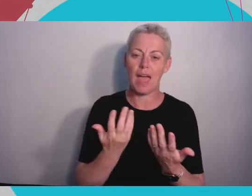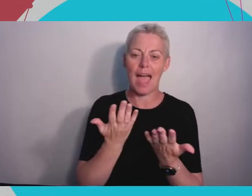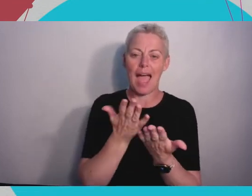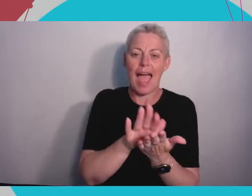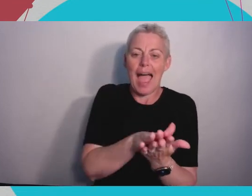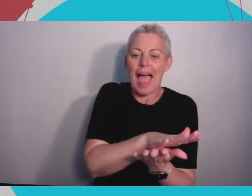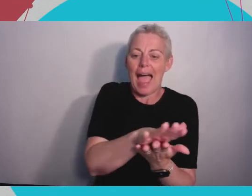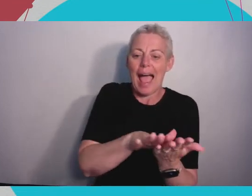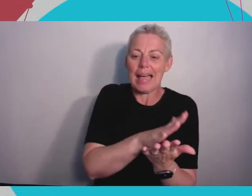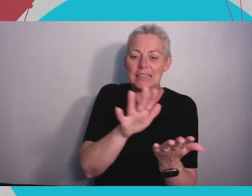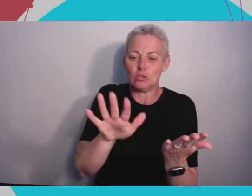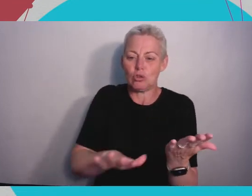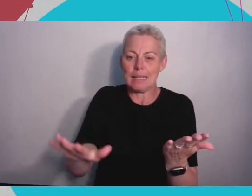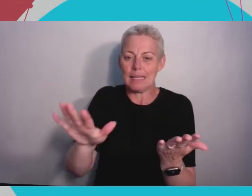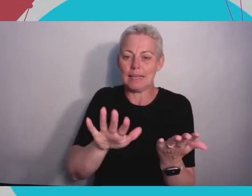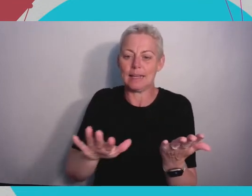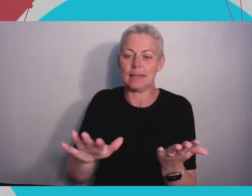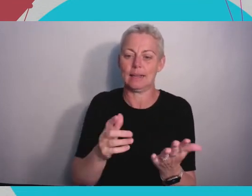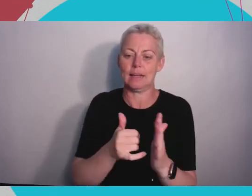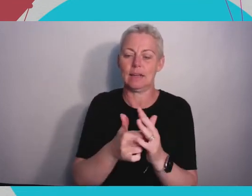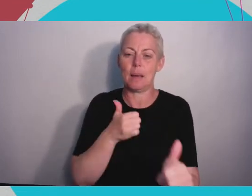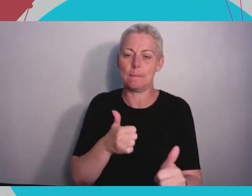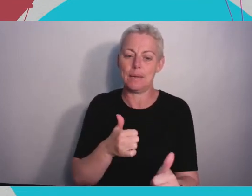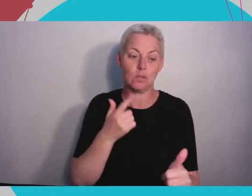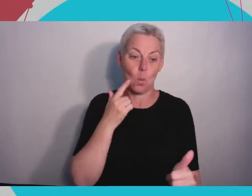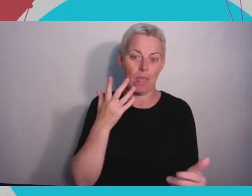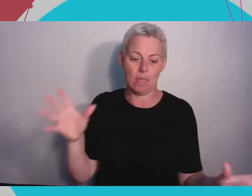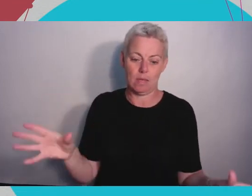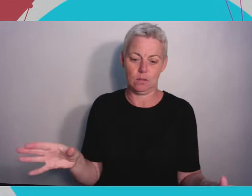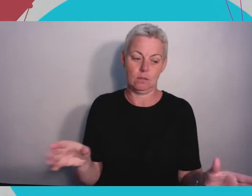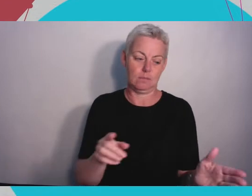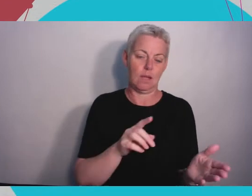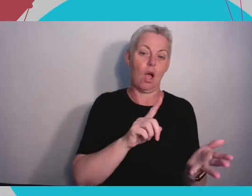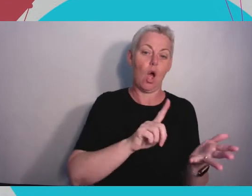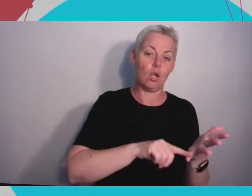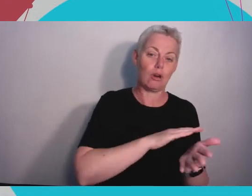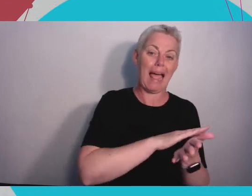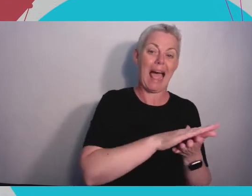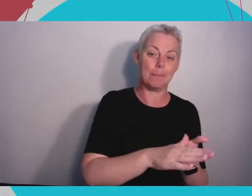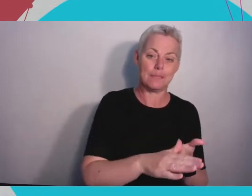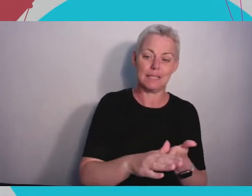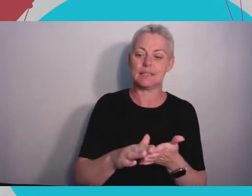and join Ultrahaptics, when I was doing my studies they were one I was looking at, dreaming